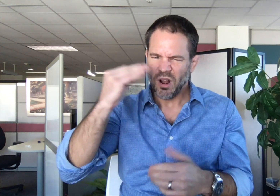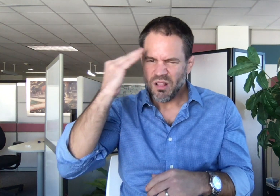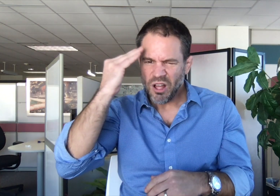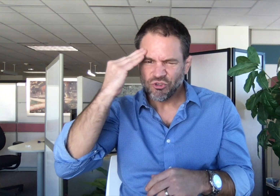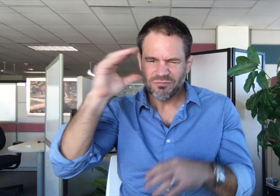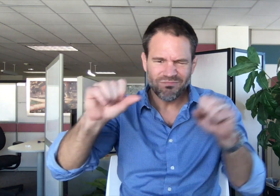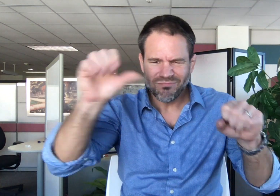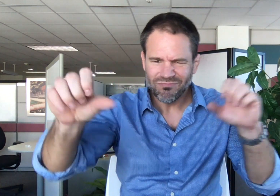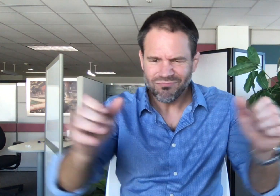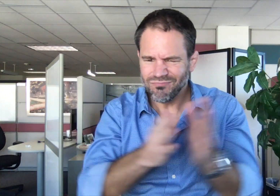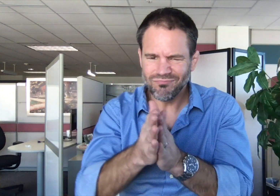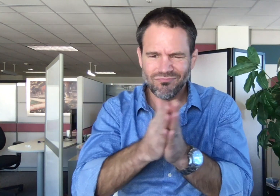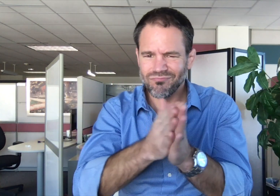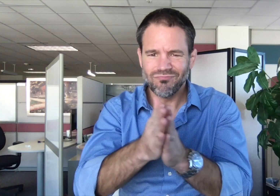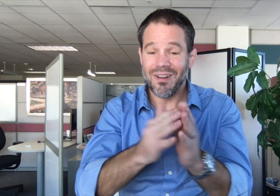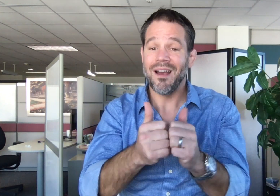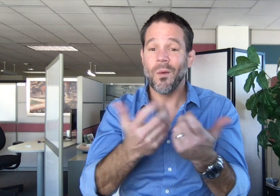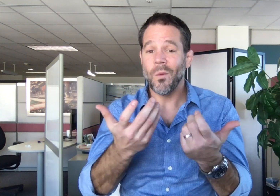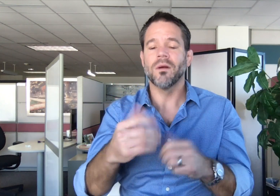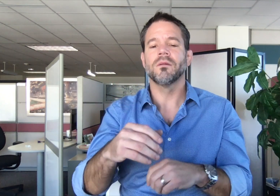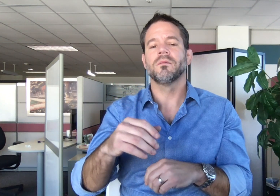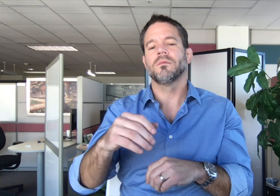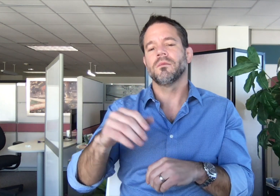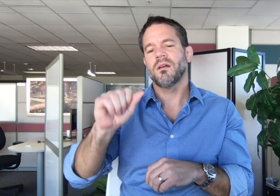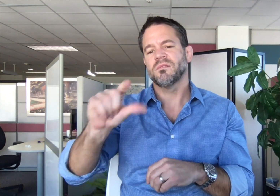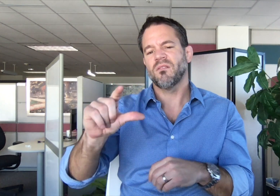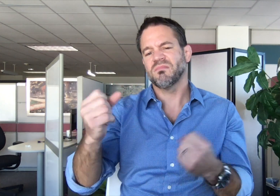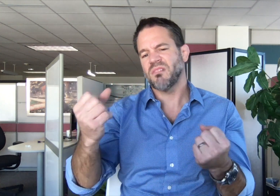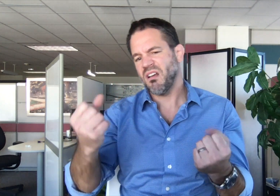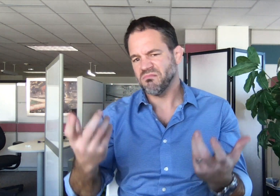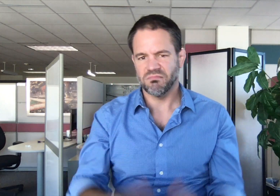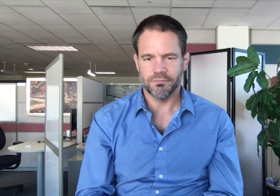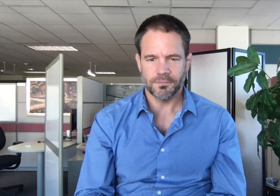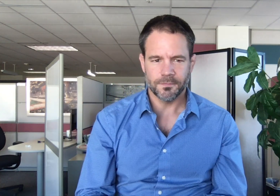and far-reaching knowledge through sign language.